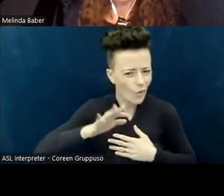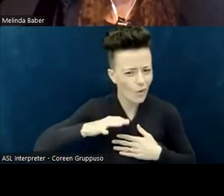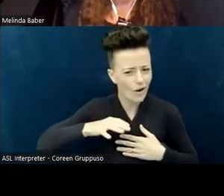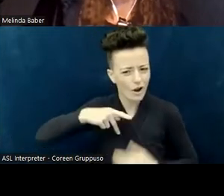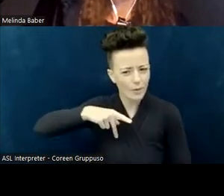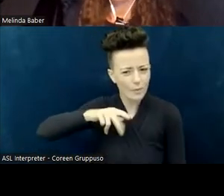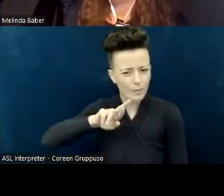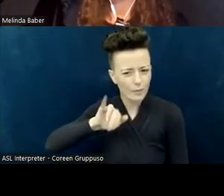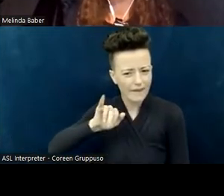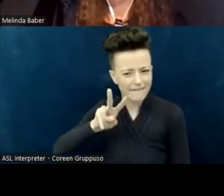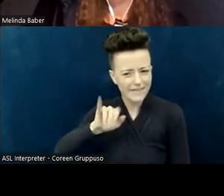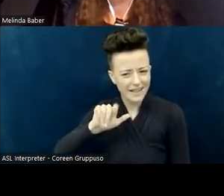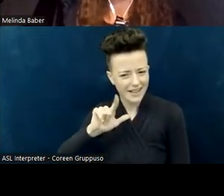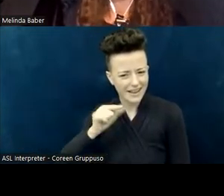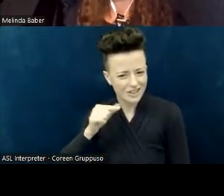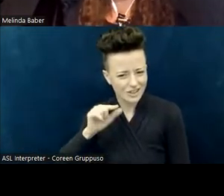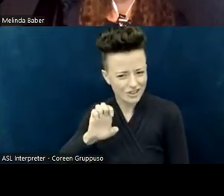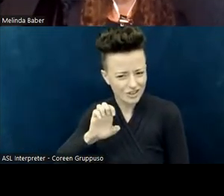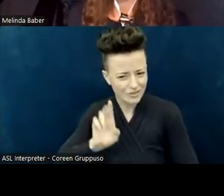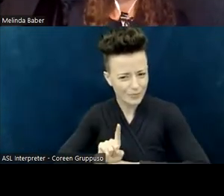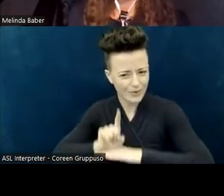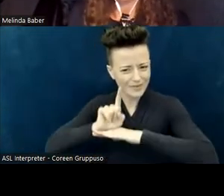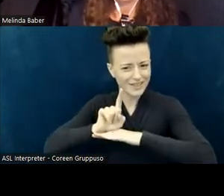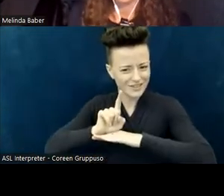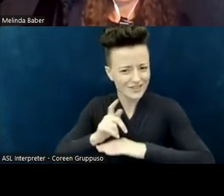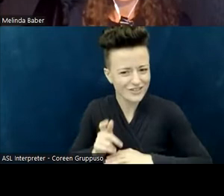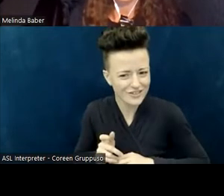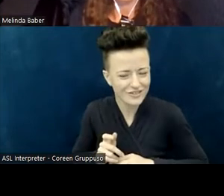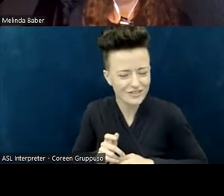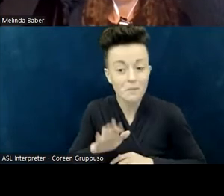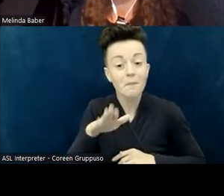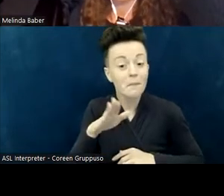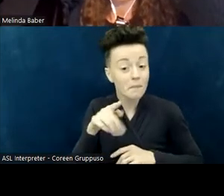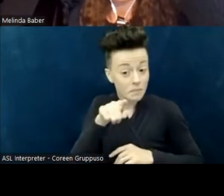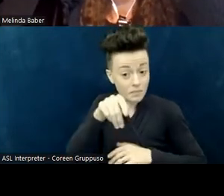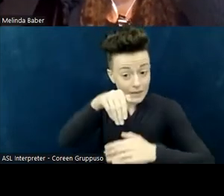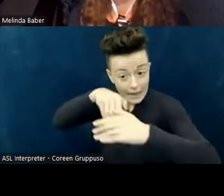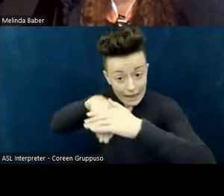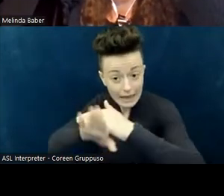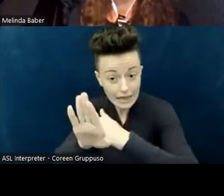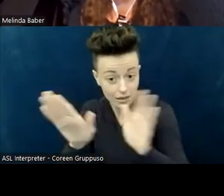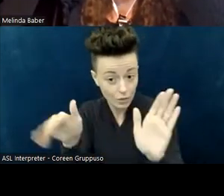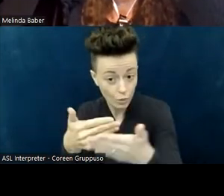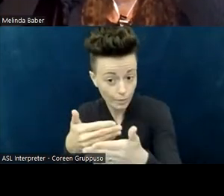is can you count on easily getting out of the room or the building in case of emergency?